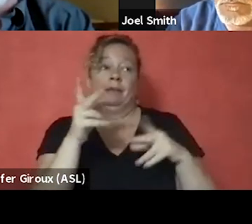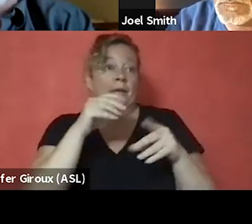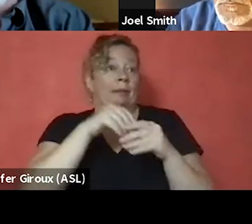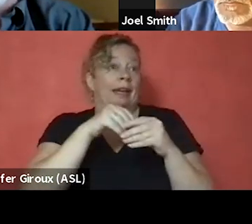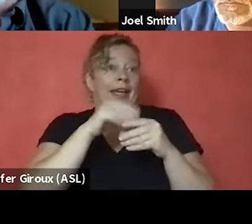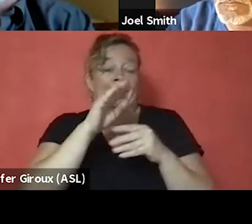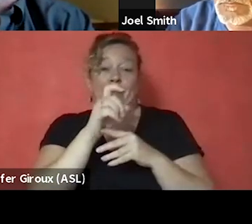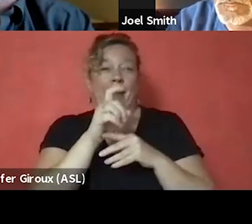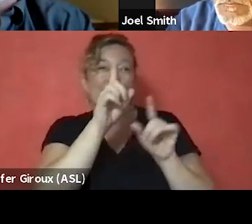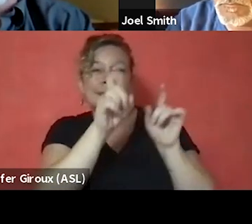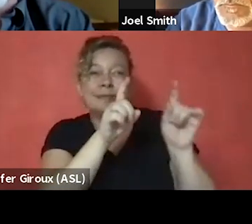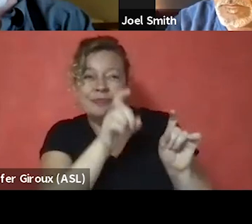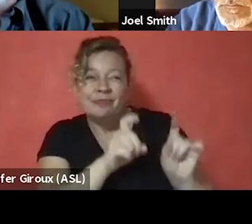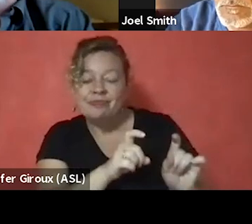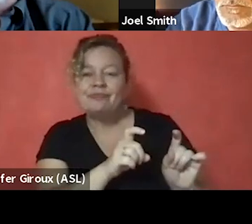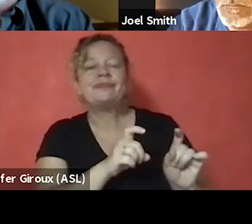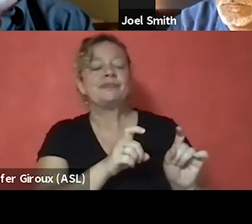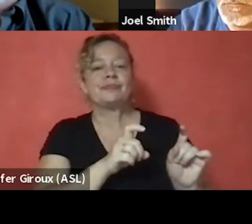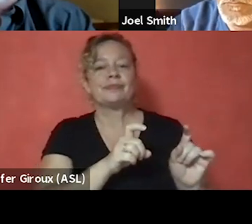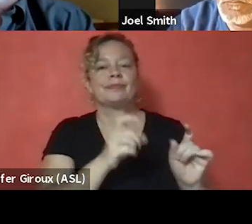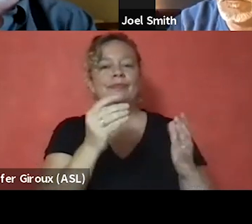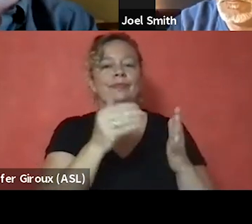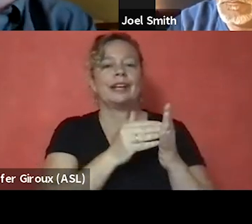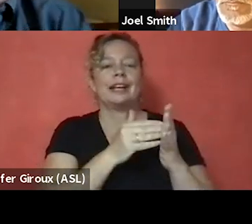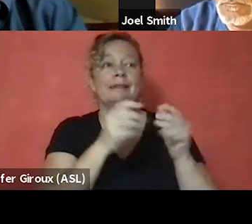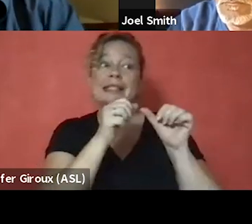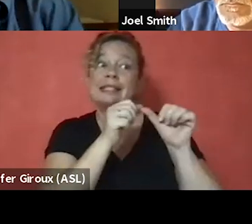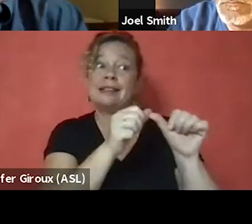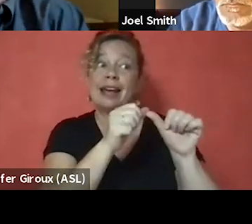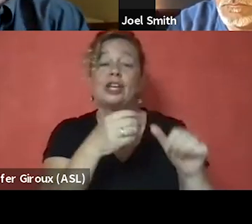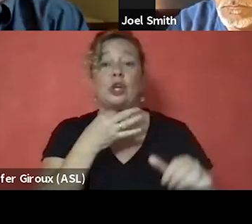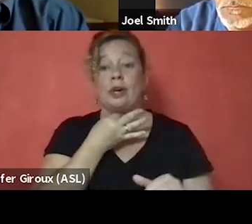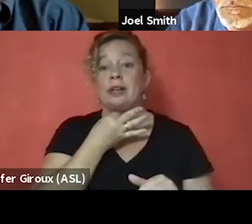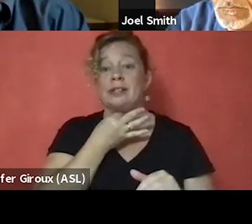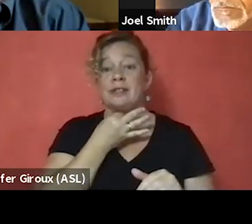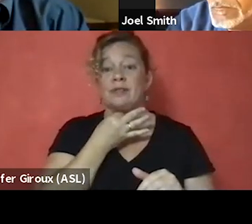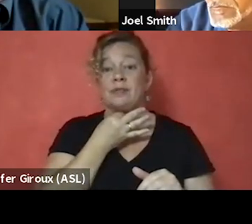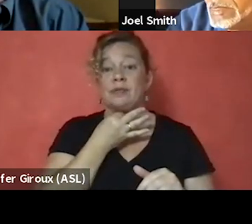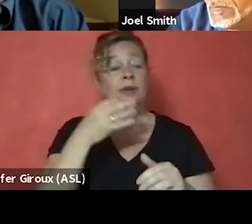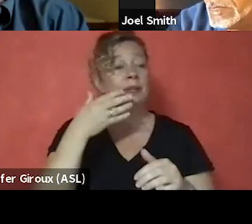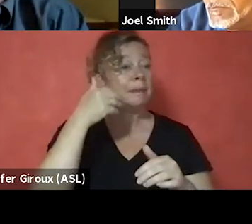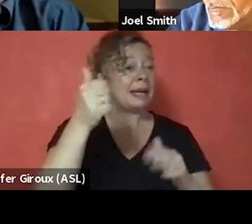just asking questions, again, back to the staying curious. I think the best anti-racist right now,